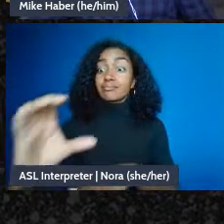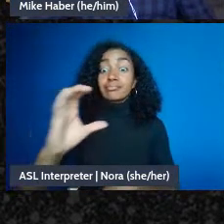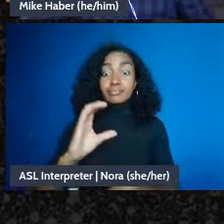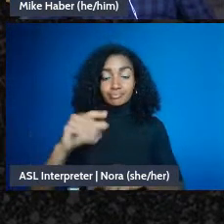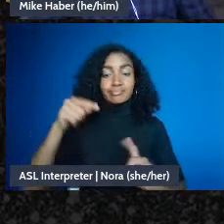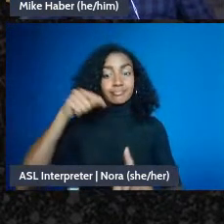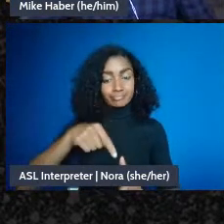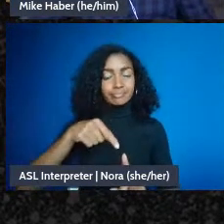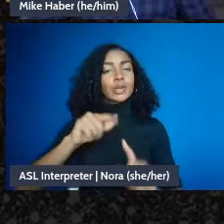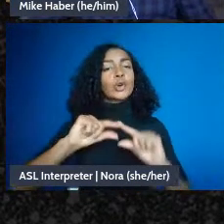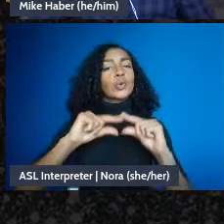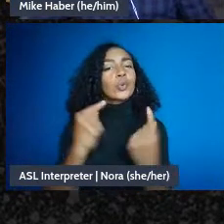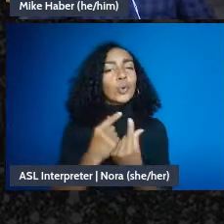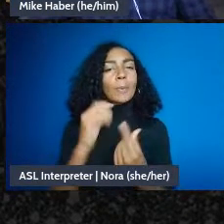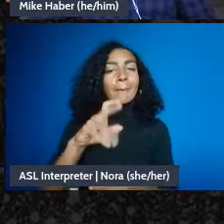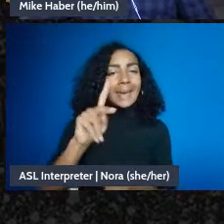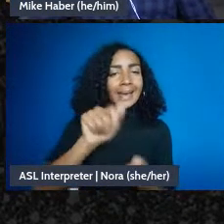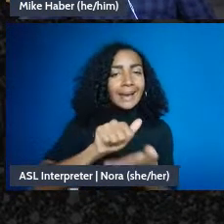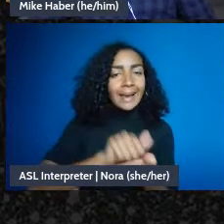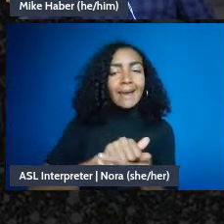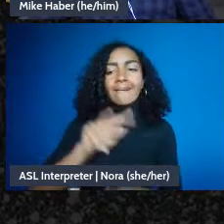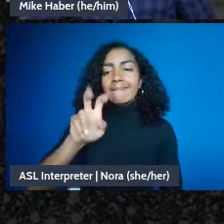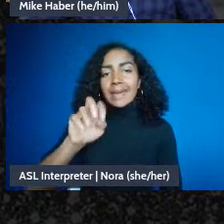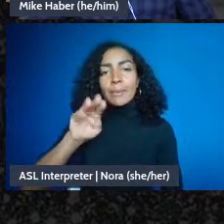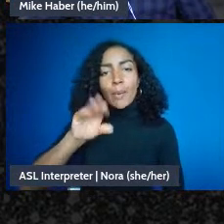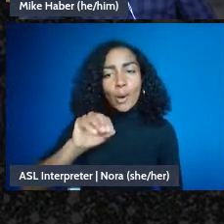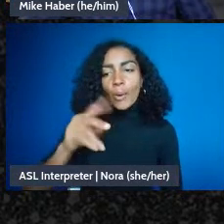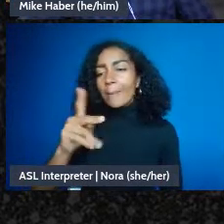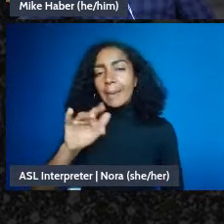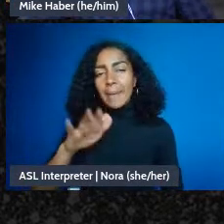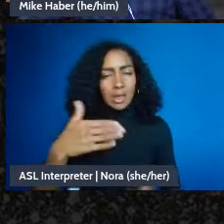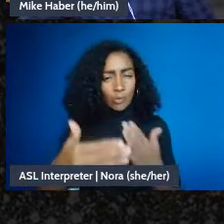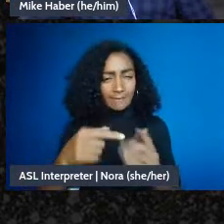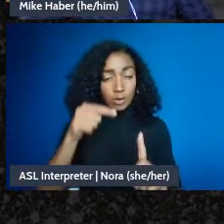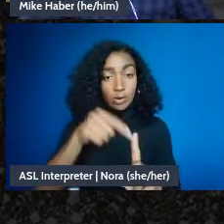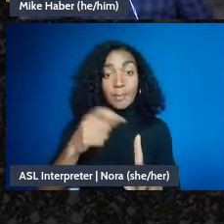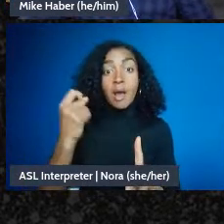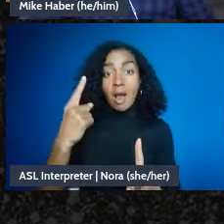account, or Venmo, or Paypal. But you take this step, you send a formal piece of paper